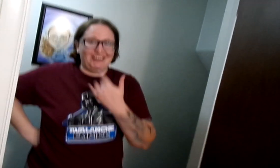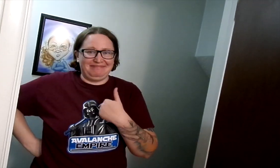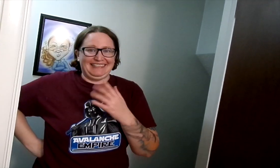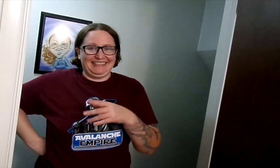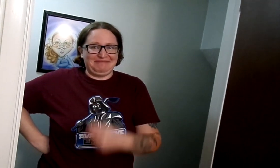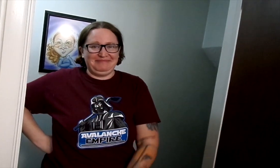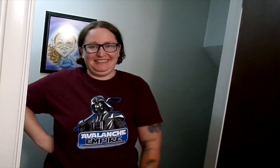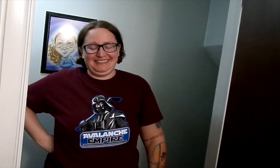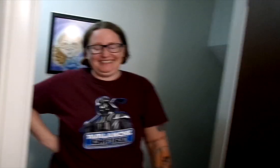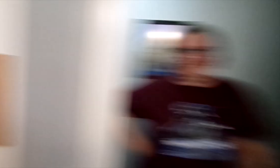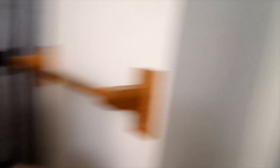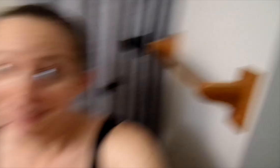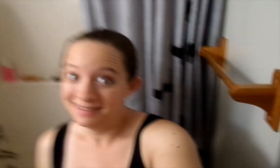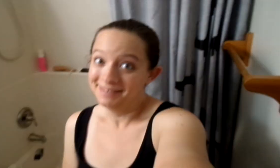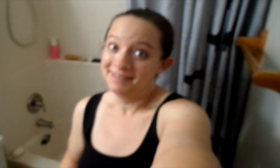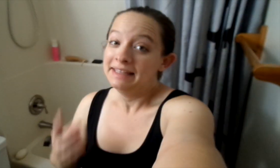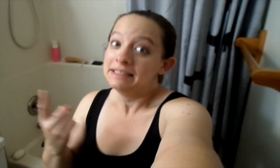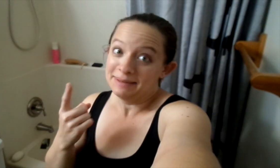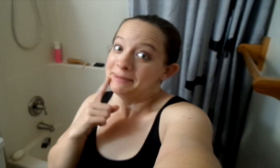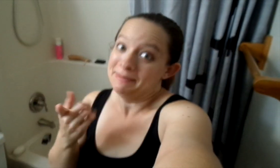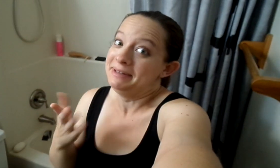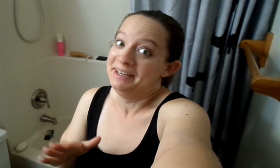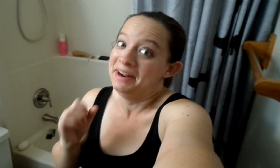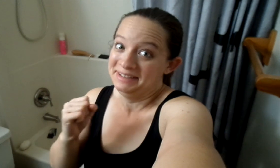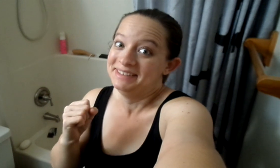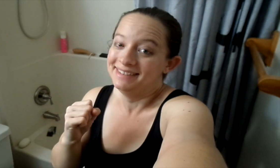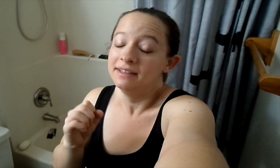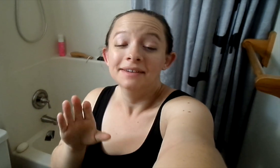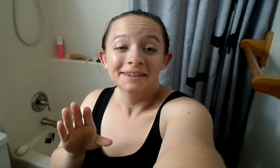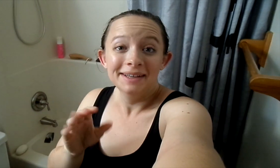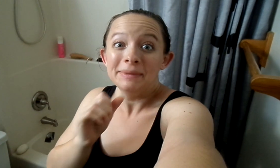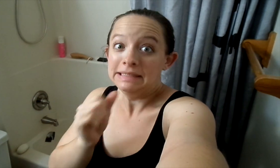[JE] I'd rather me than you. Somebody, something would have happened.